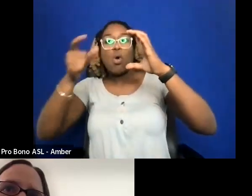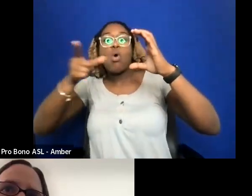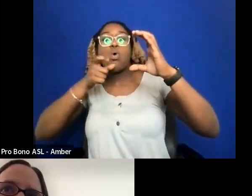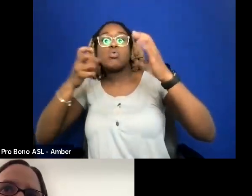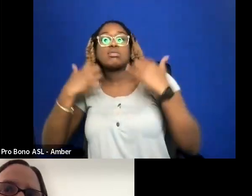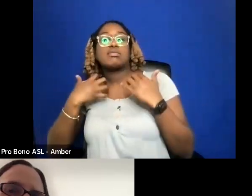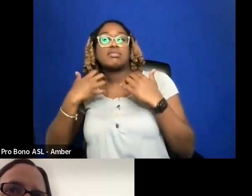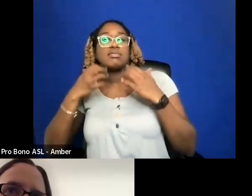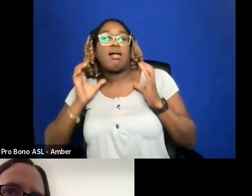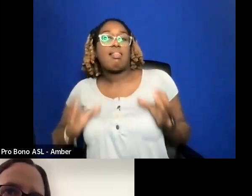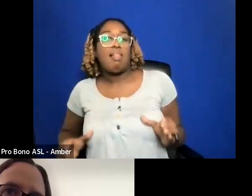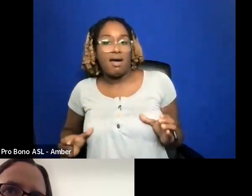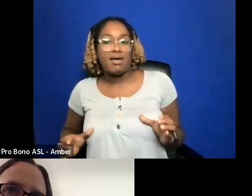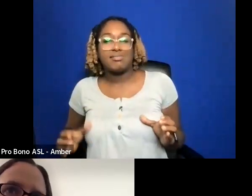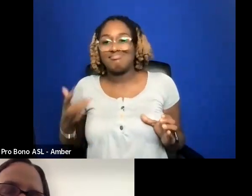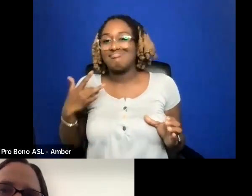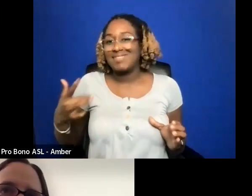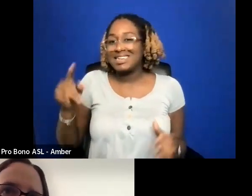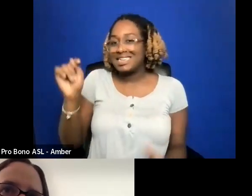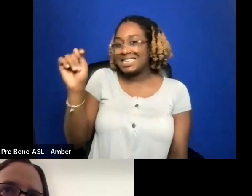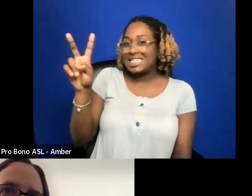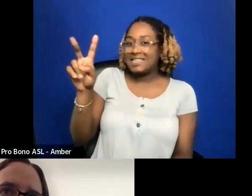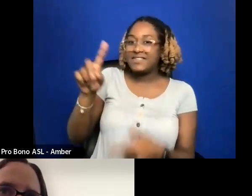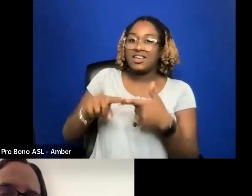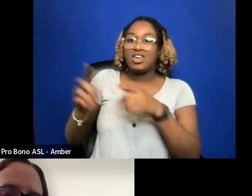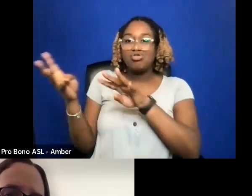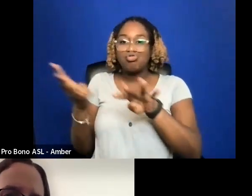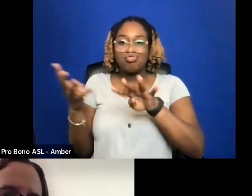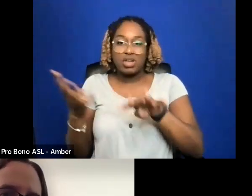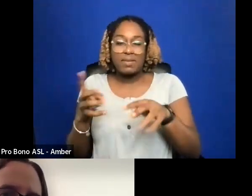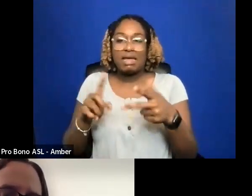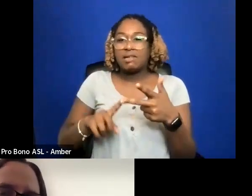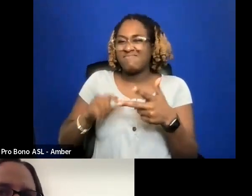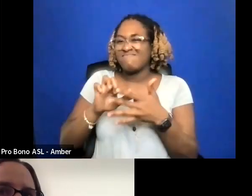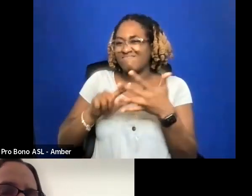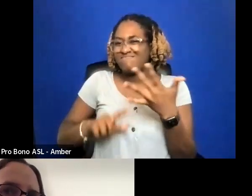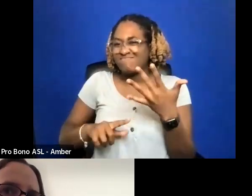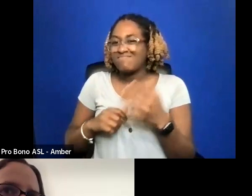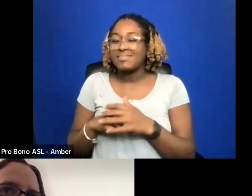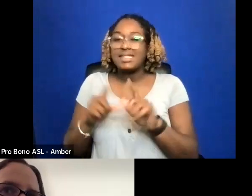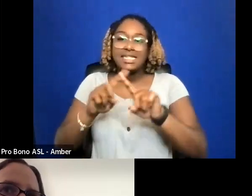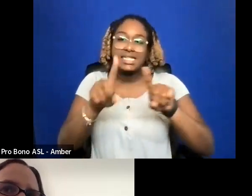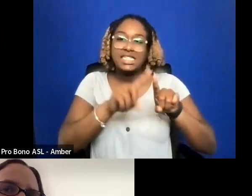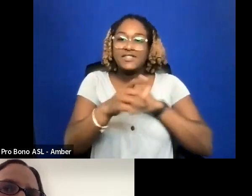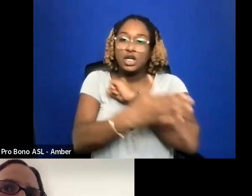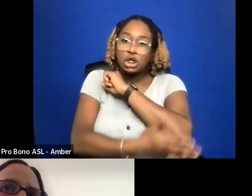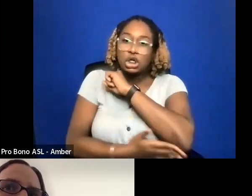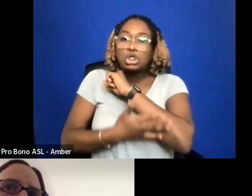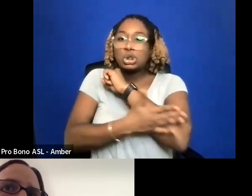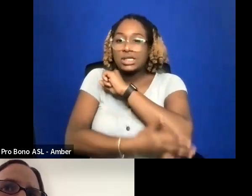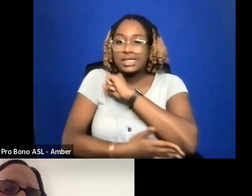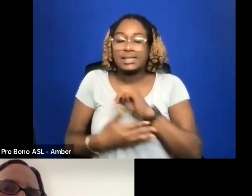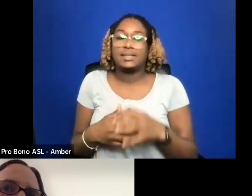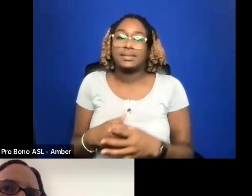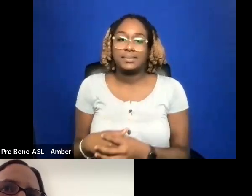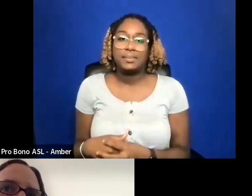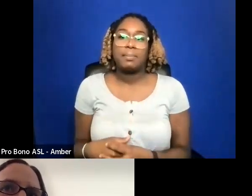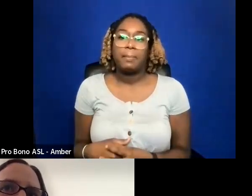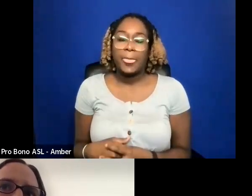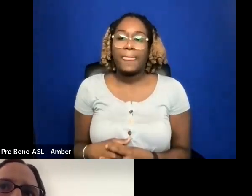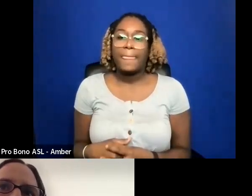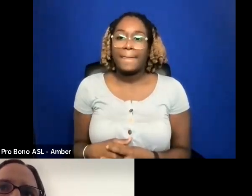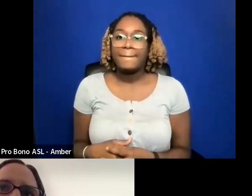ARE USUALLY TV AND STREAMING AND STUFF LIKE THAT AND DIFFERENT COUNTRIES. AND THE LAURELS ARE MORE